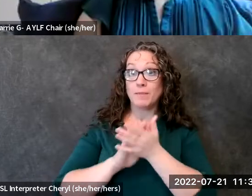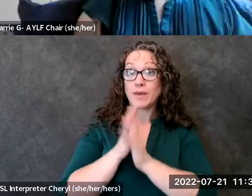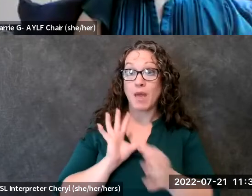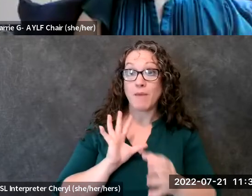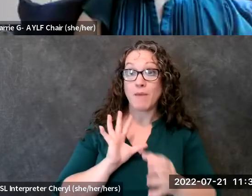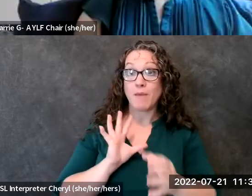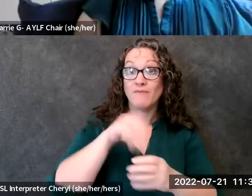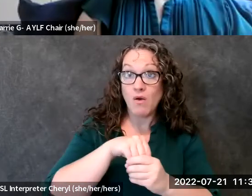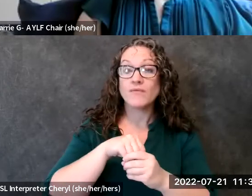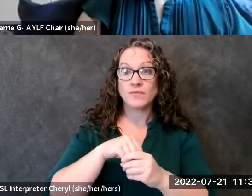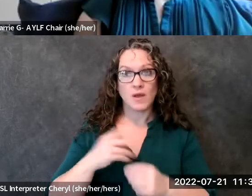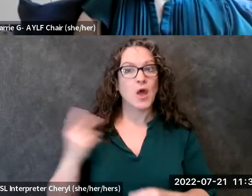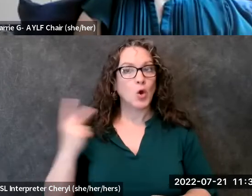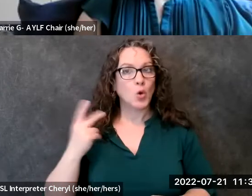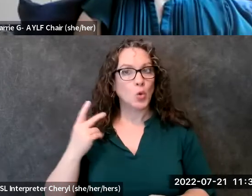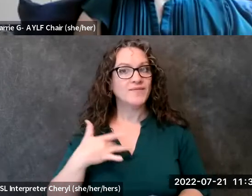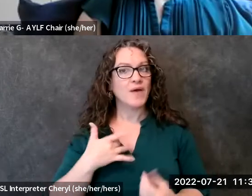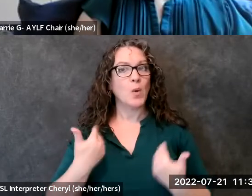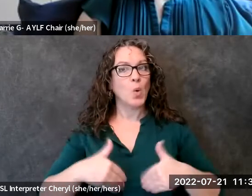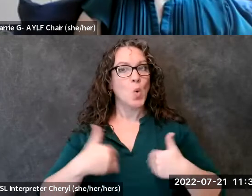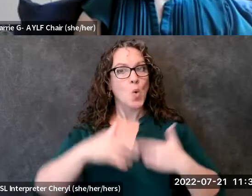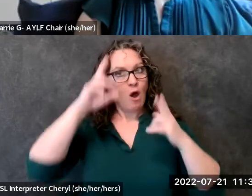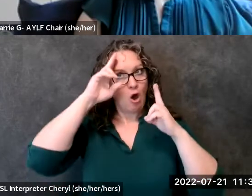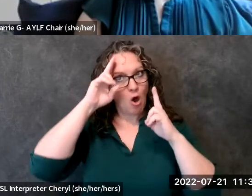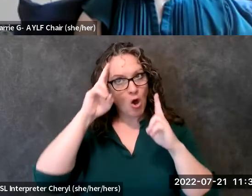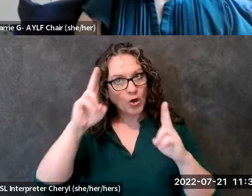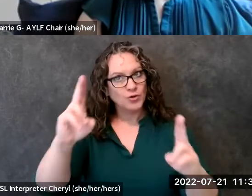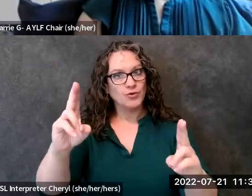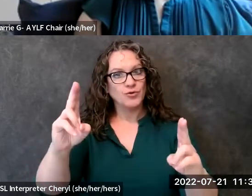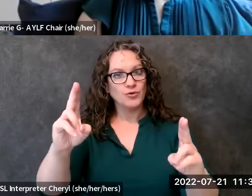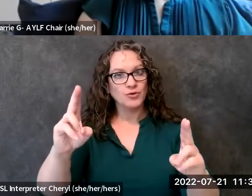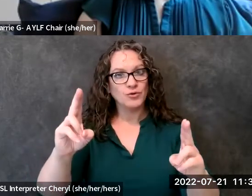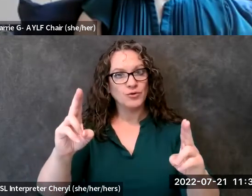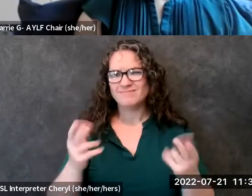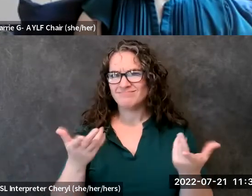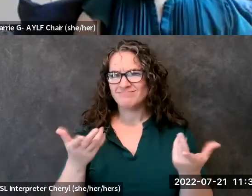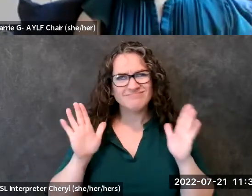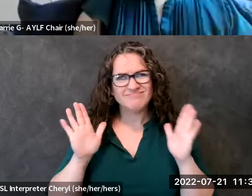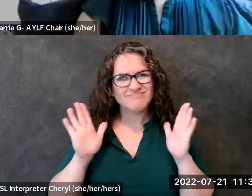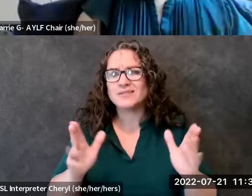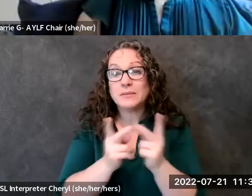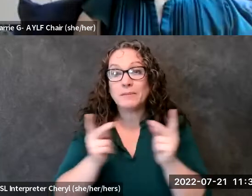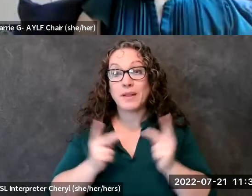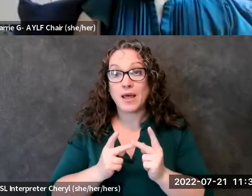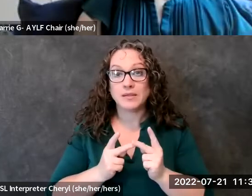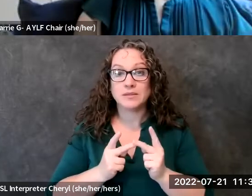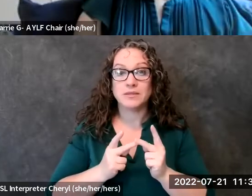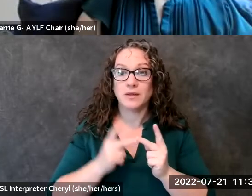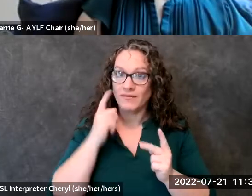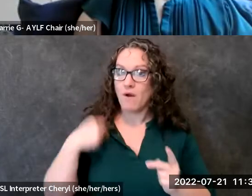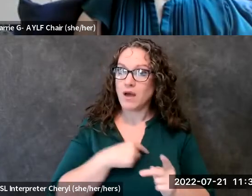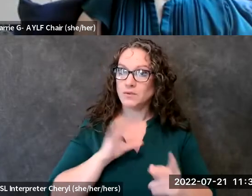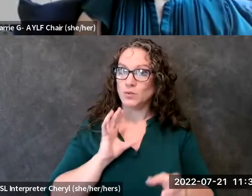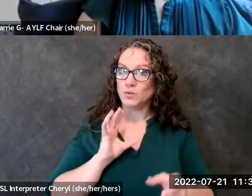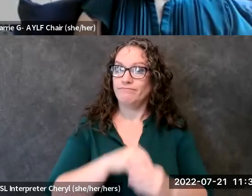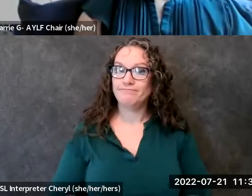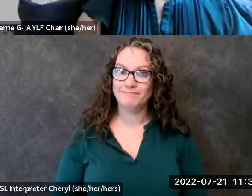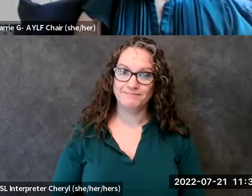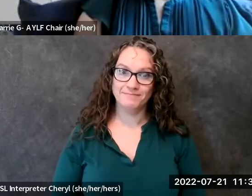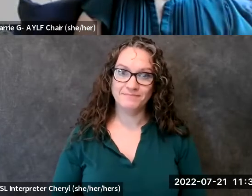um very honored because we felt that it was a excellent space for um for us to do that awesome